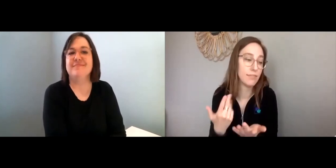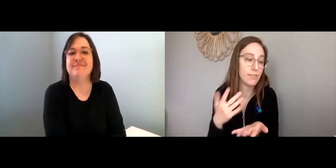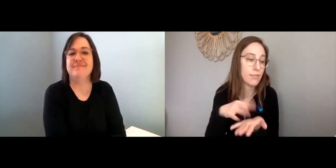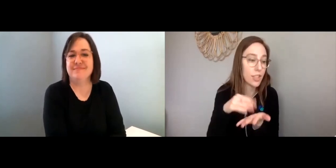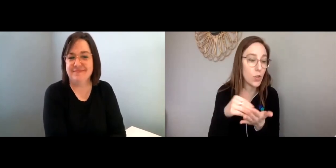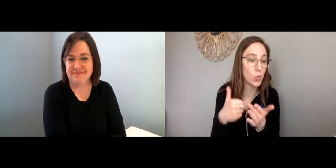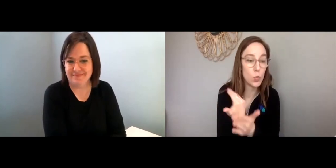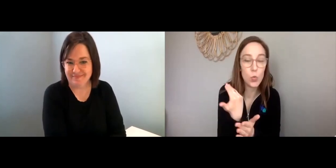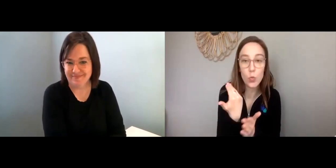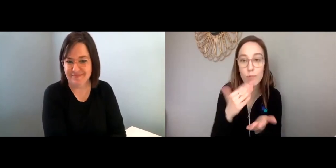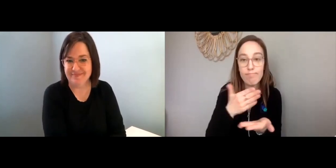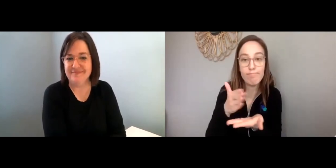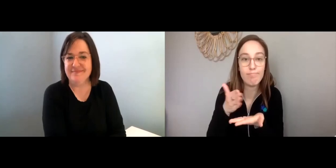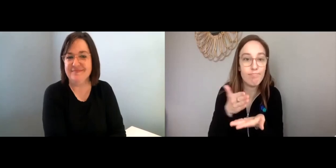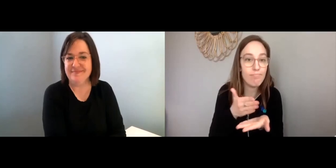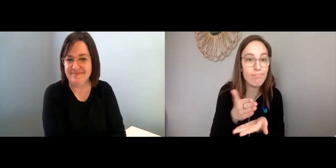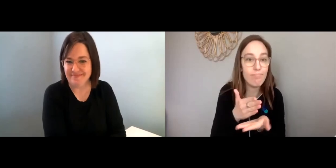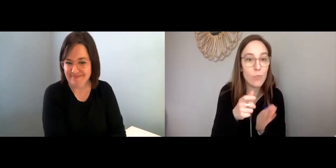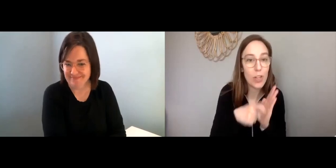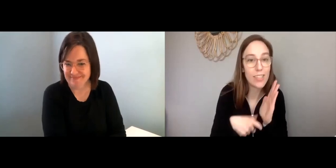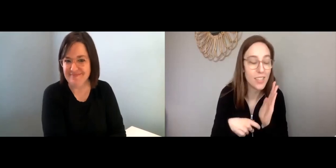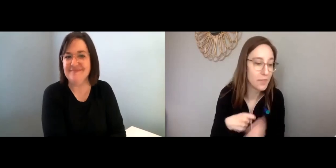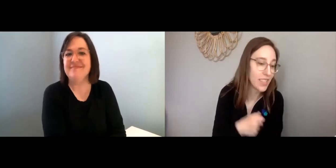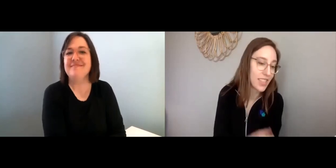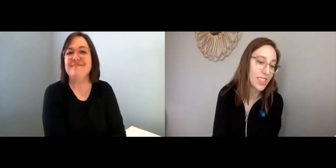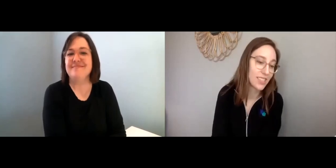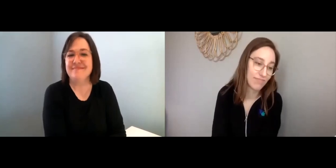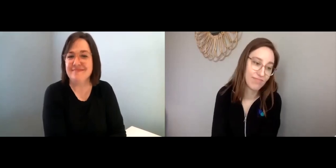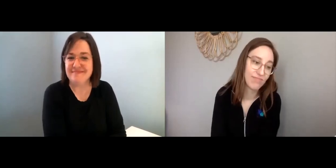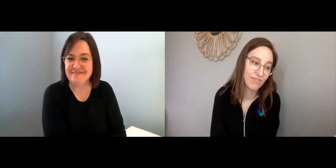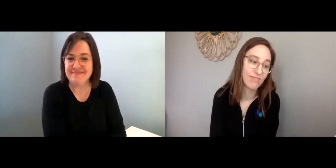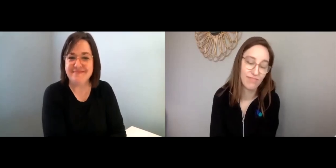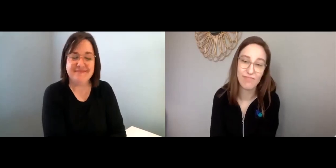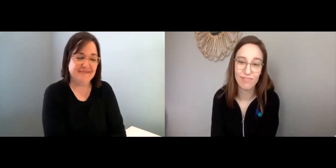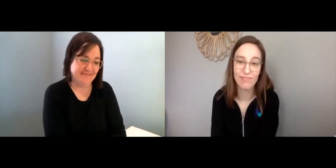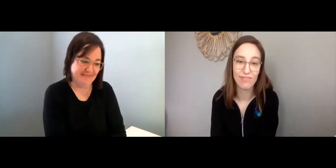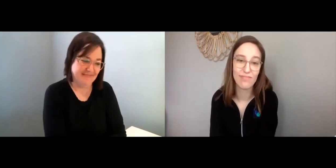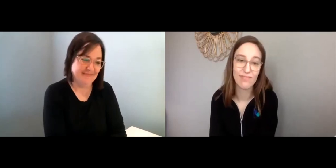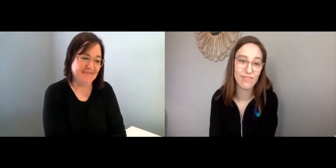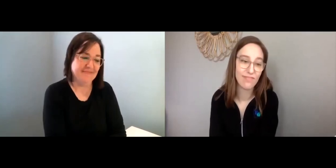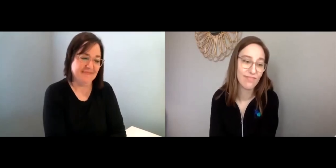You can read something, learn something new, maybe, you know, do a new recipe.